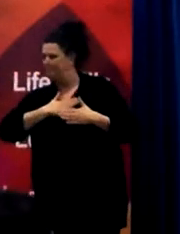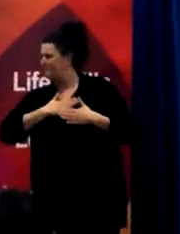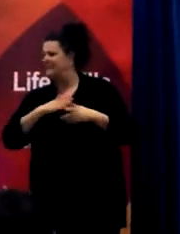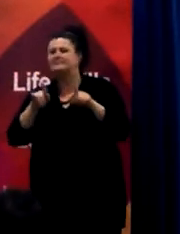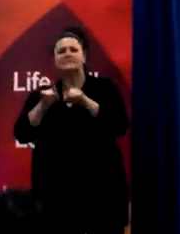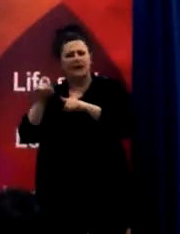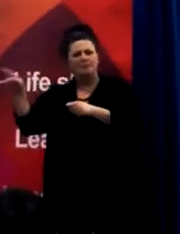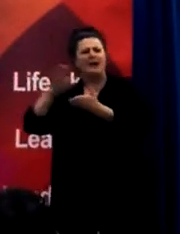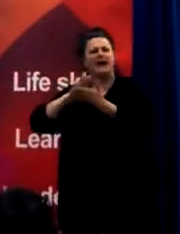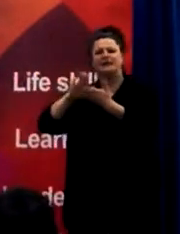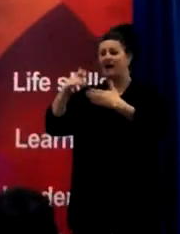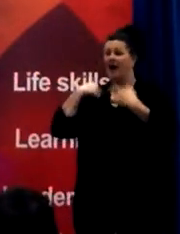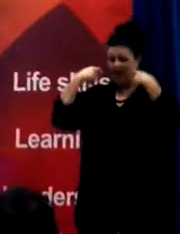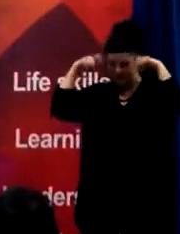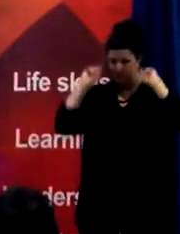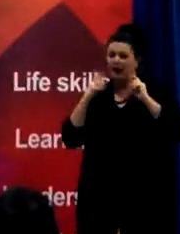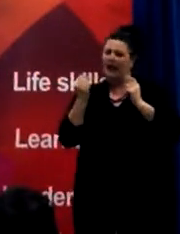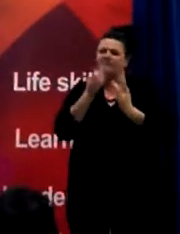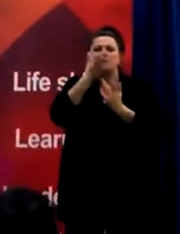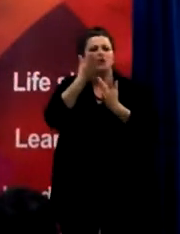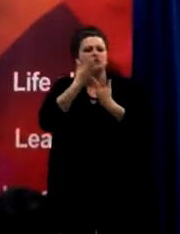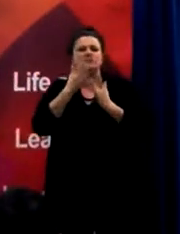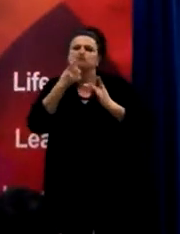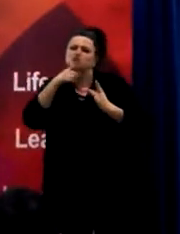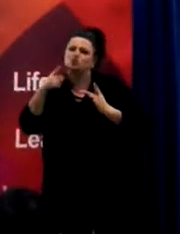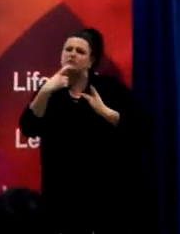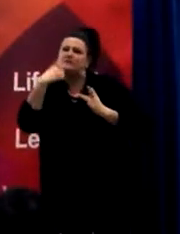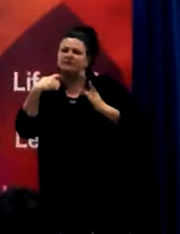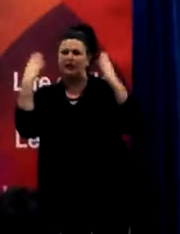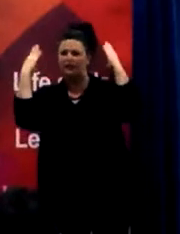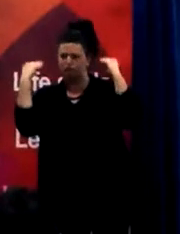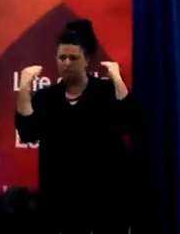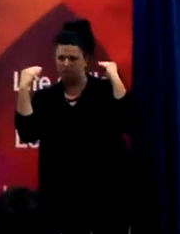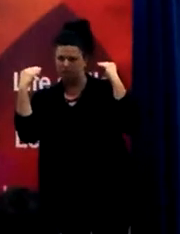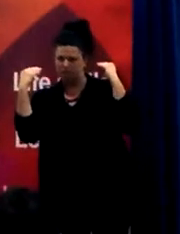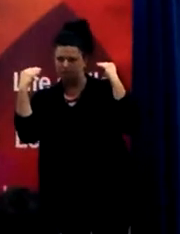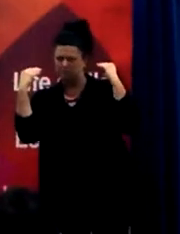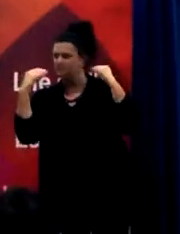as did my mother.